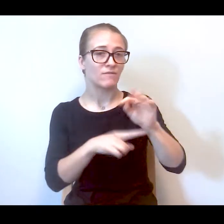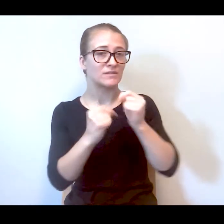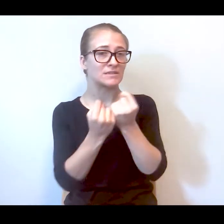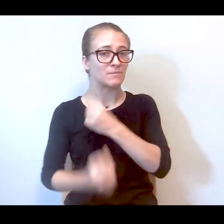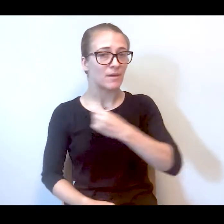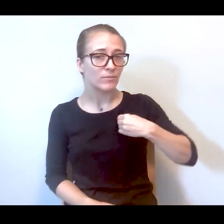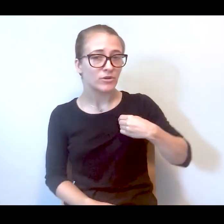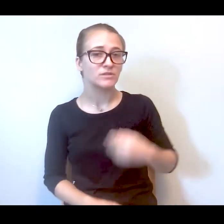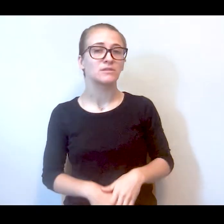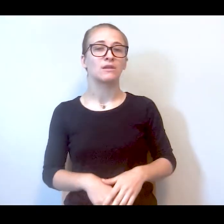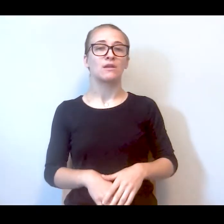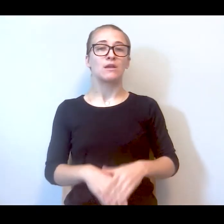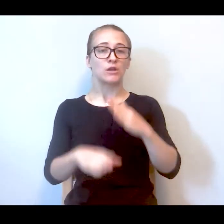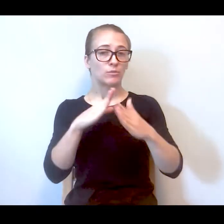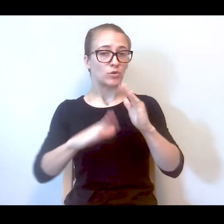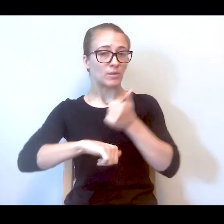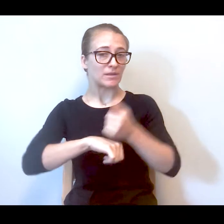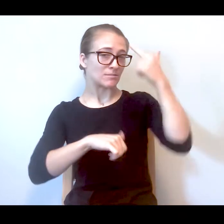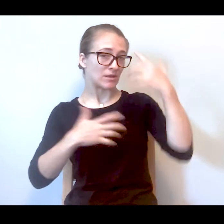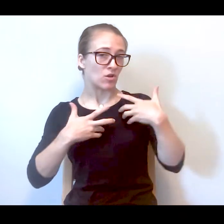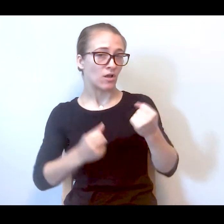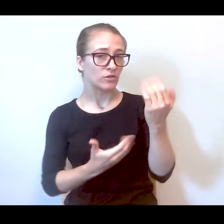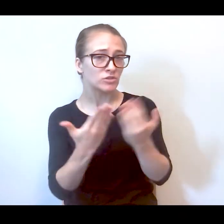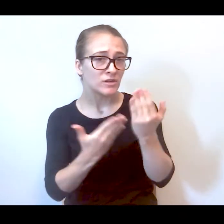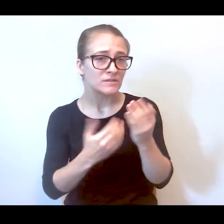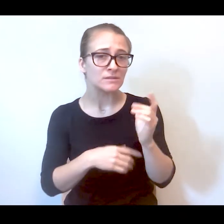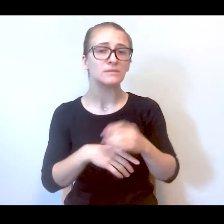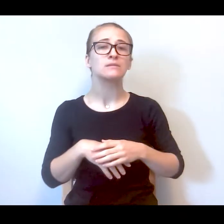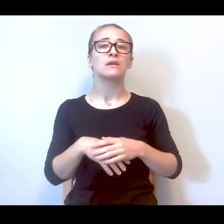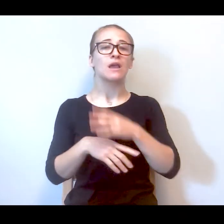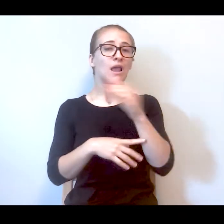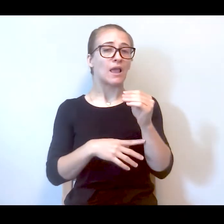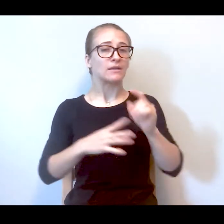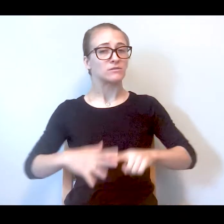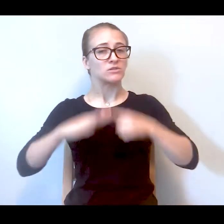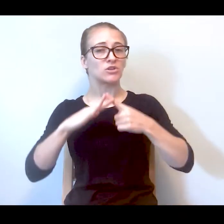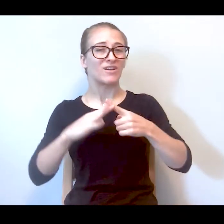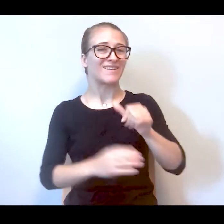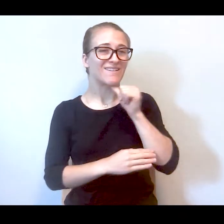members, incorporation of local community-based mental health services, and adopting a presumption